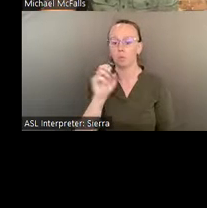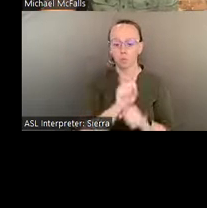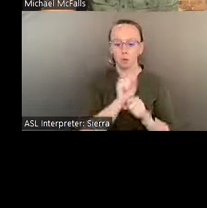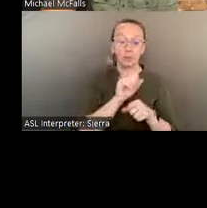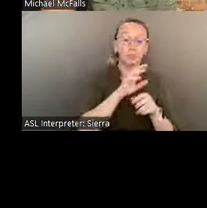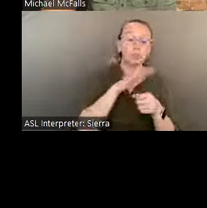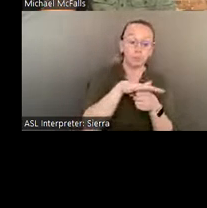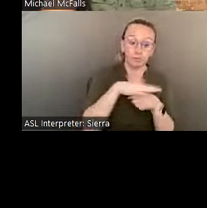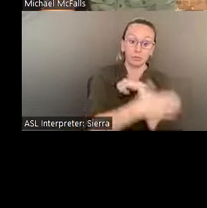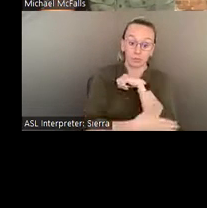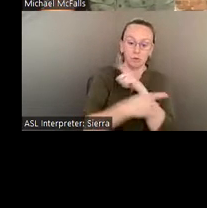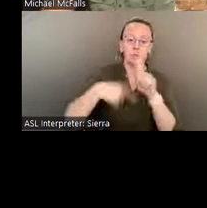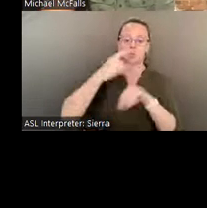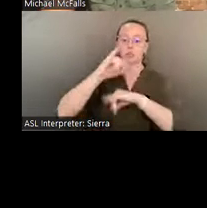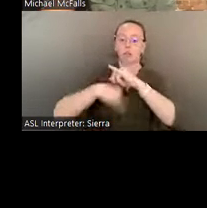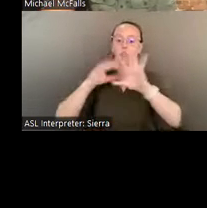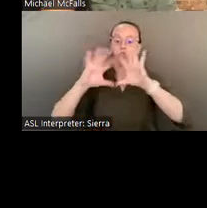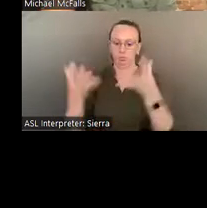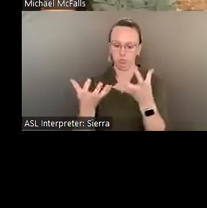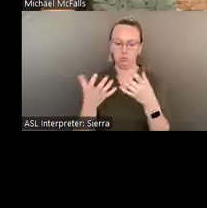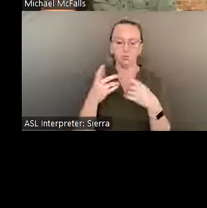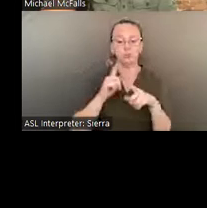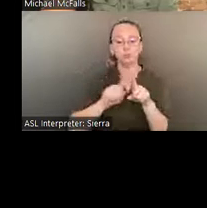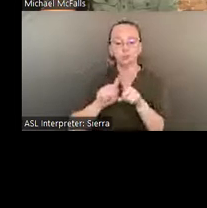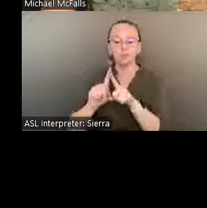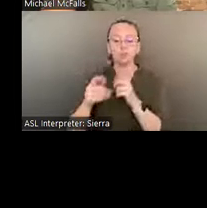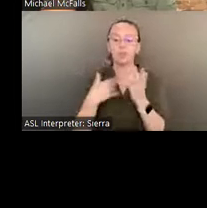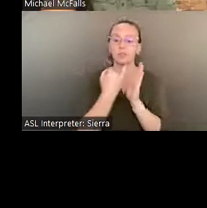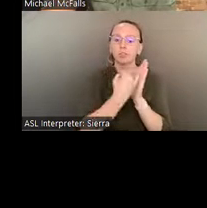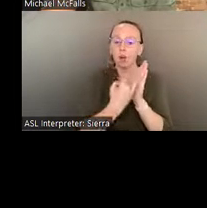Center, the ??? , Institute 193.